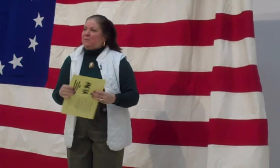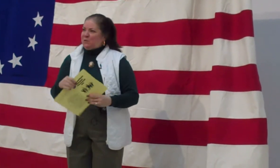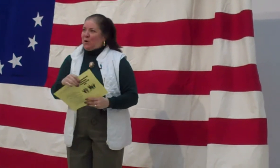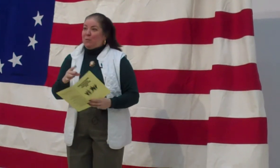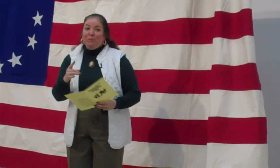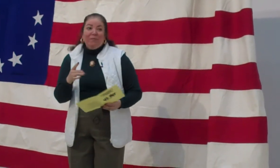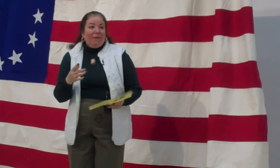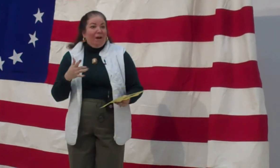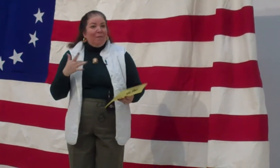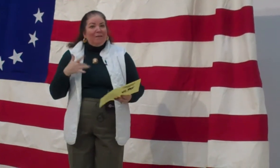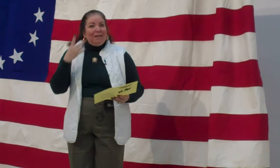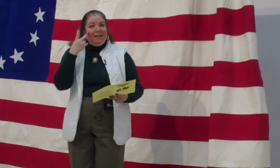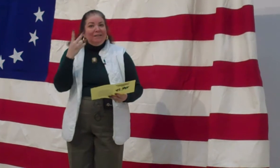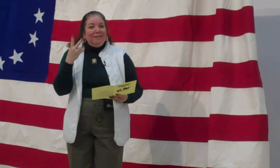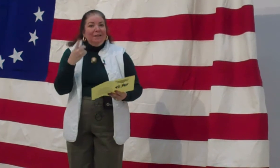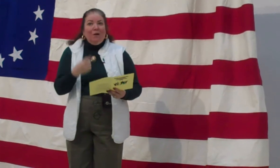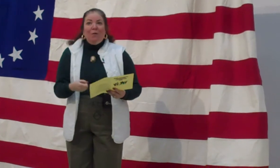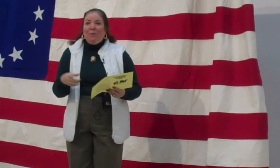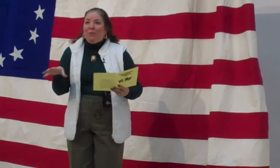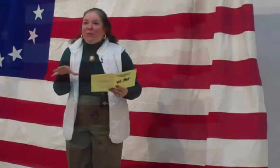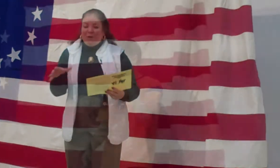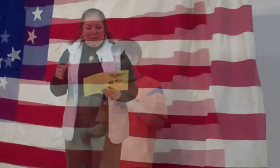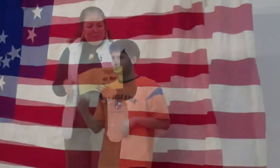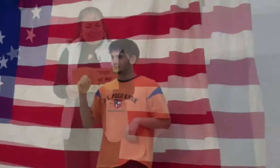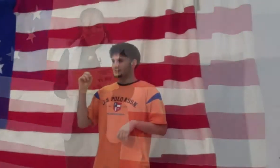So, I’m excited to see what you do.